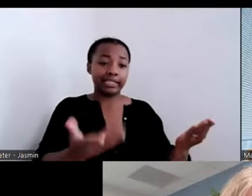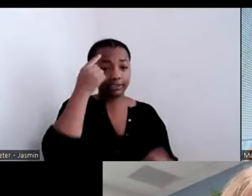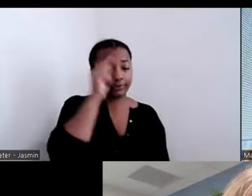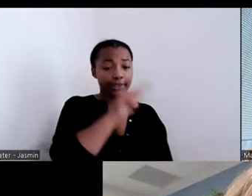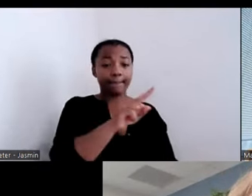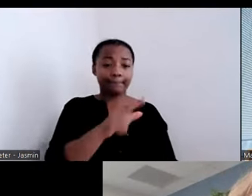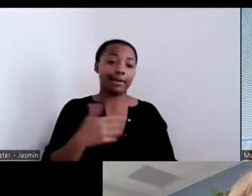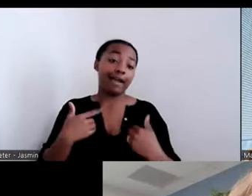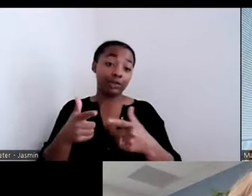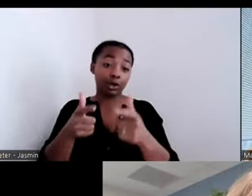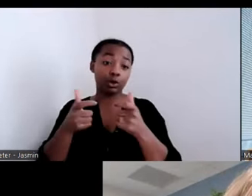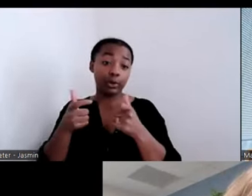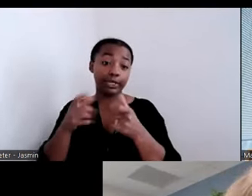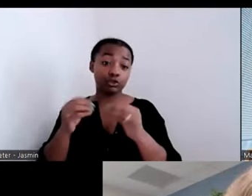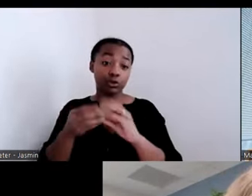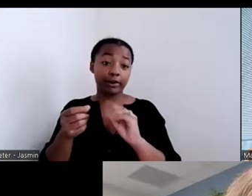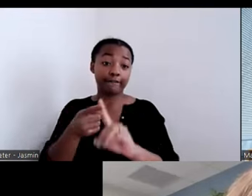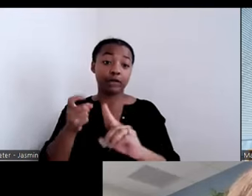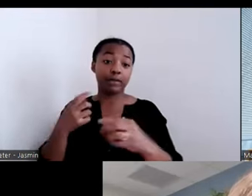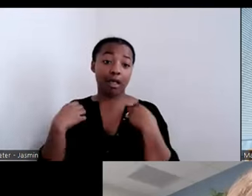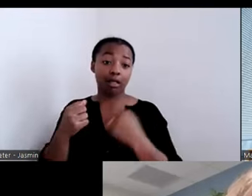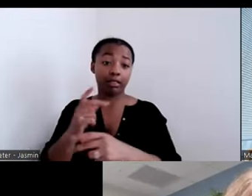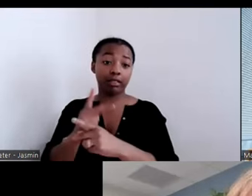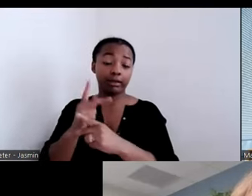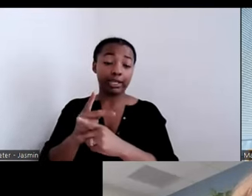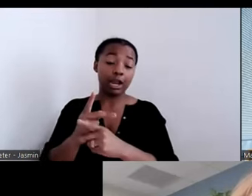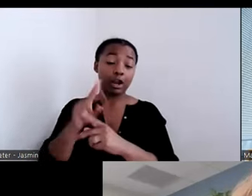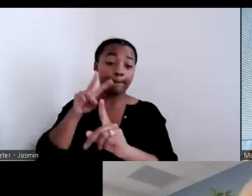About eight years ago, when we really embarked on this for real, for real.